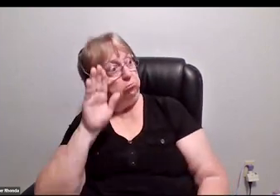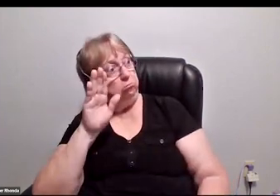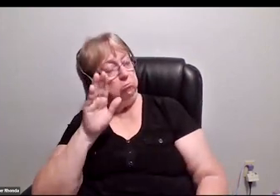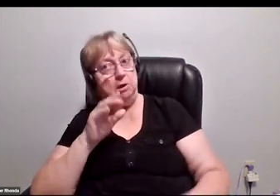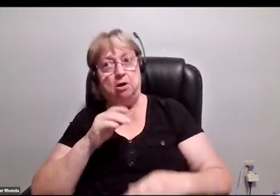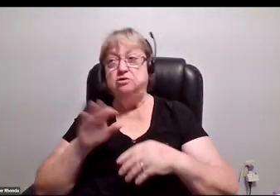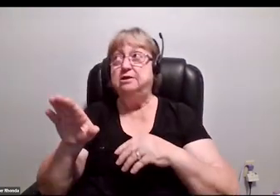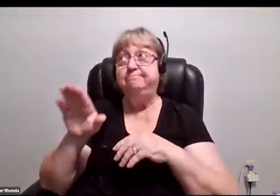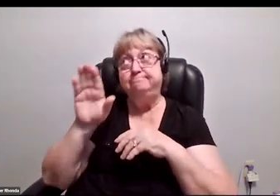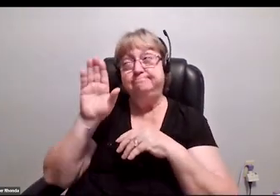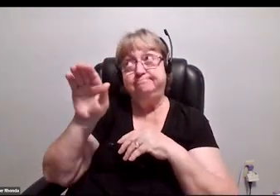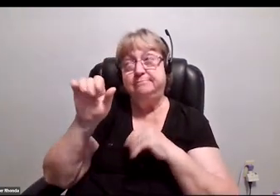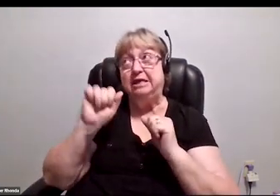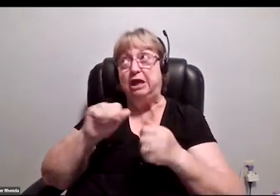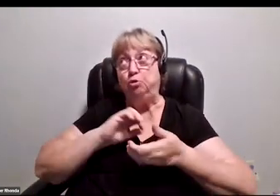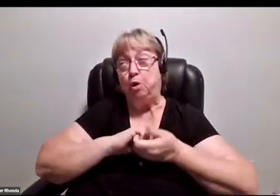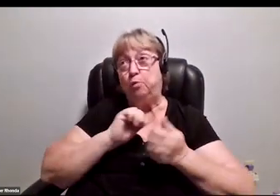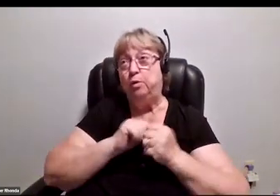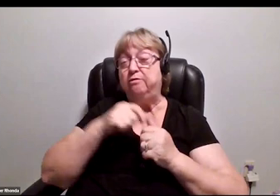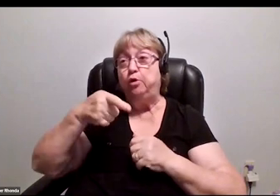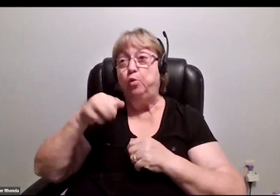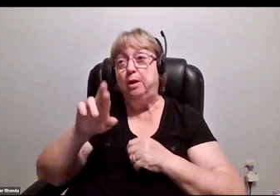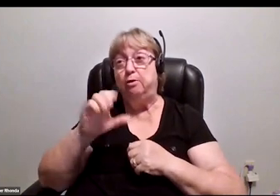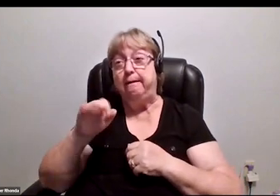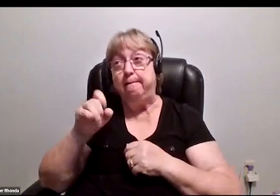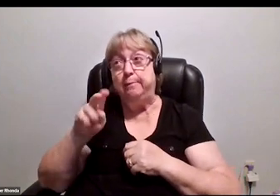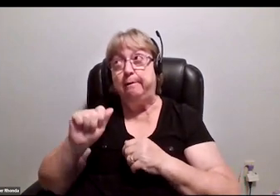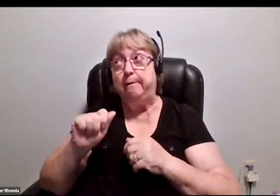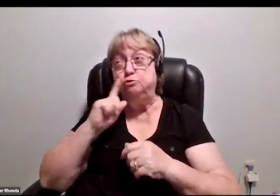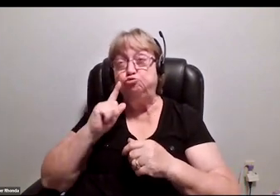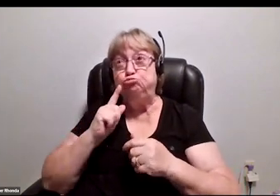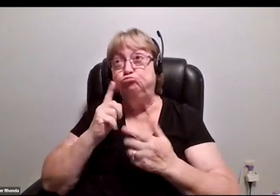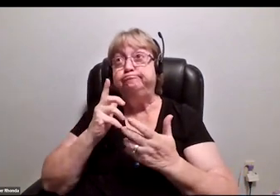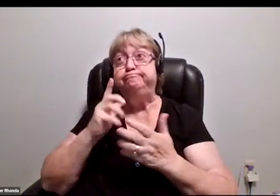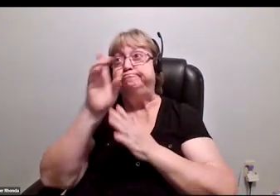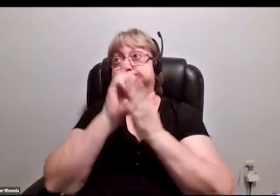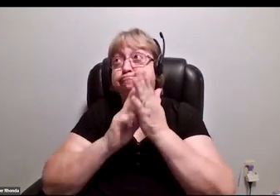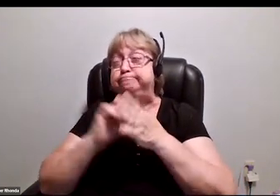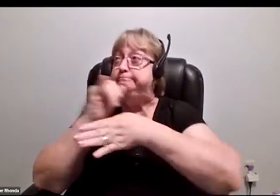Then they're saying, "Hey, can you partner with Queer Capita to put together an internship program?